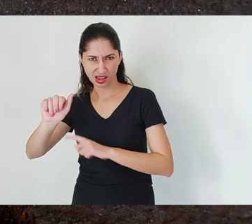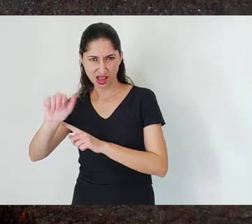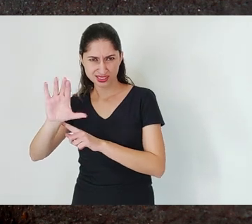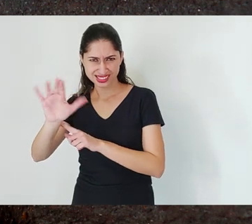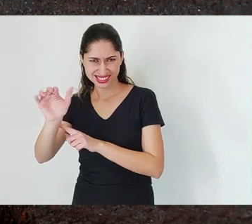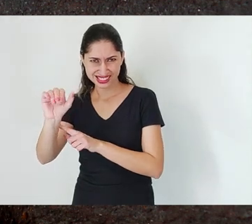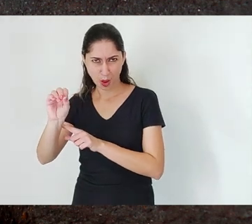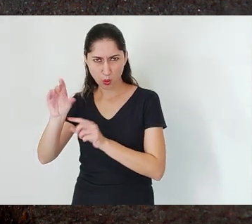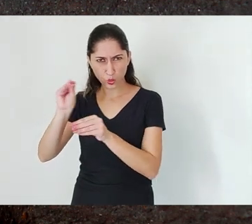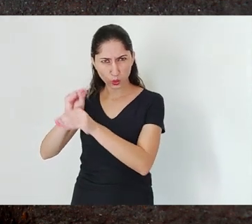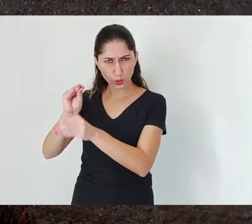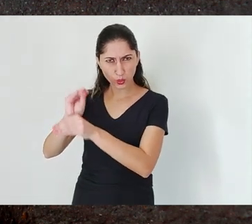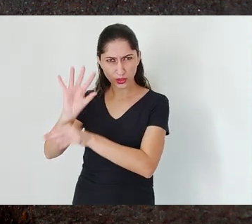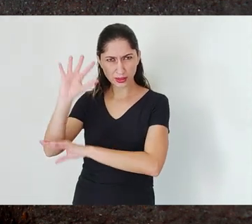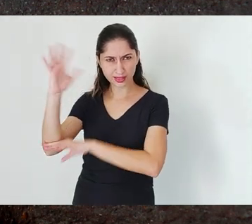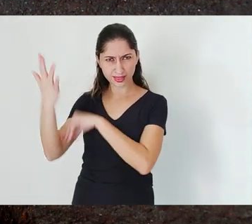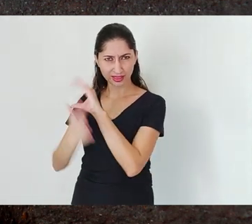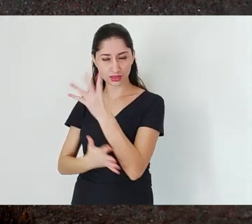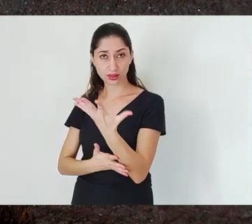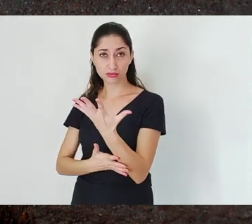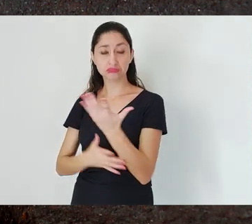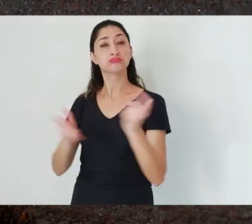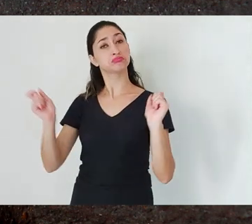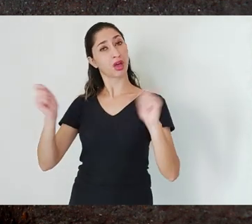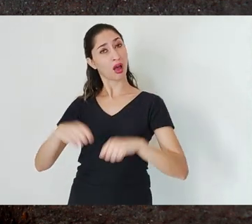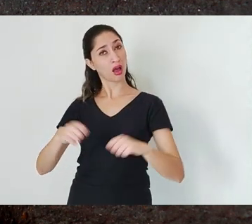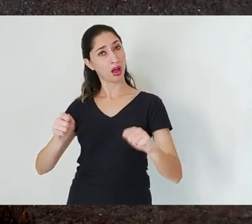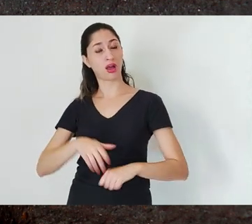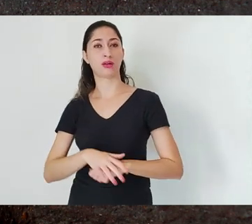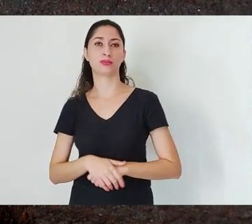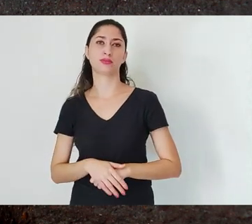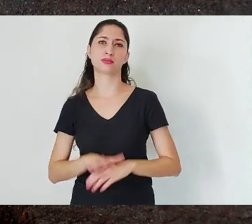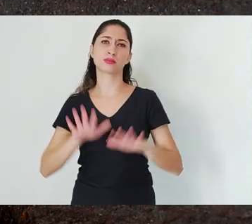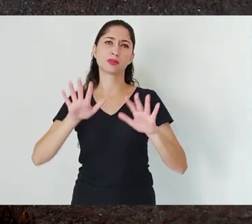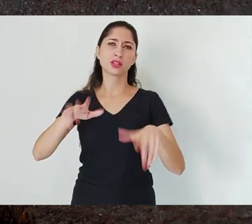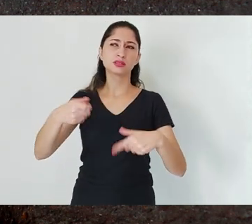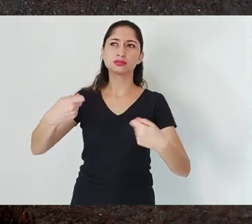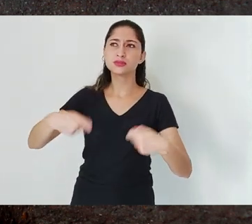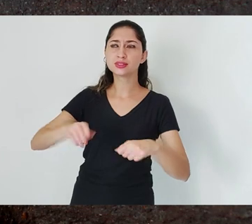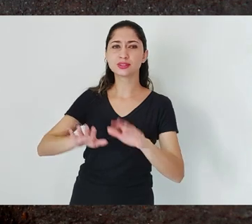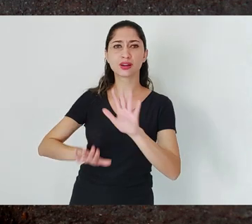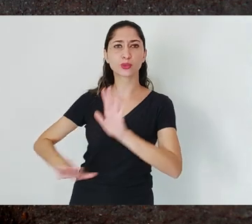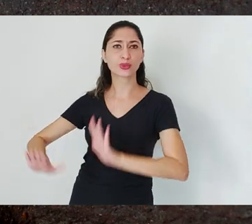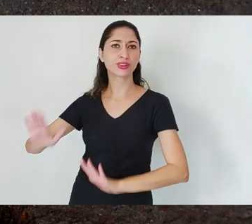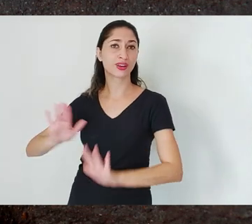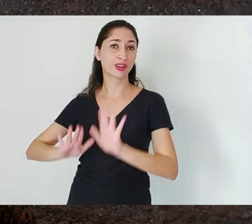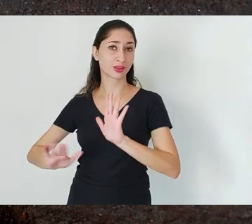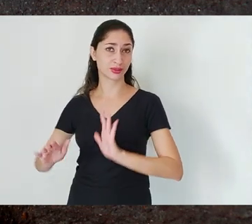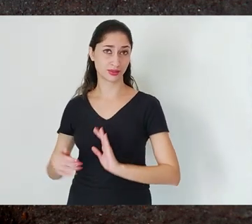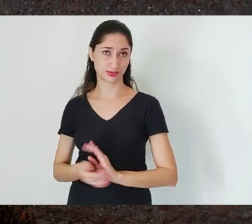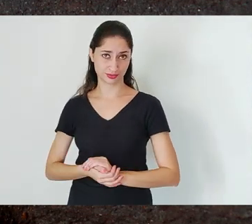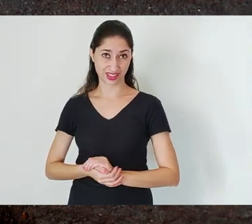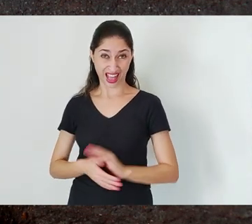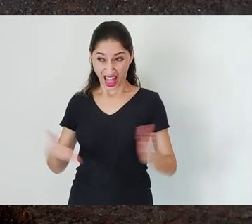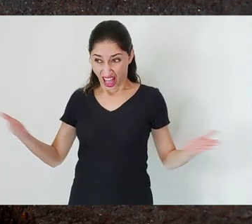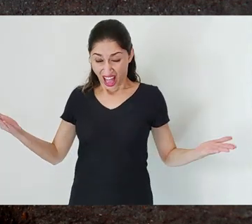as you can quantify and provide some kind of compensation. Now, with the current scale of operation,